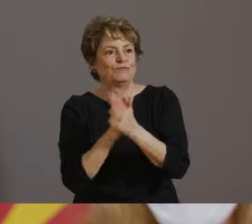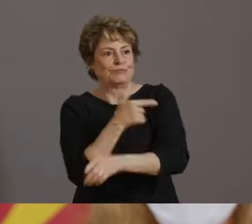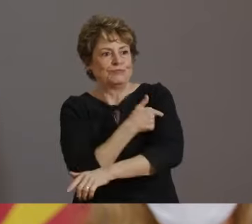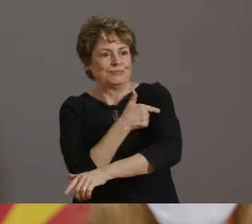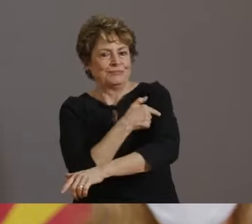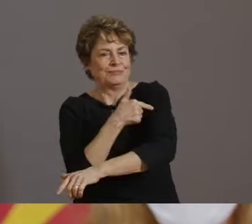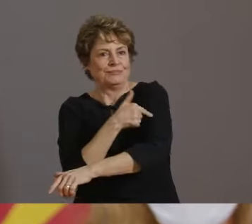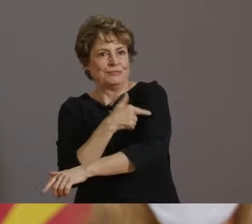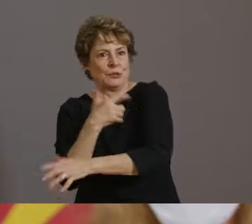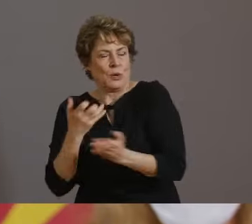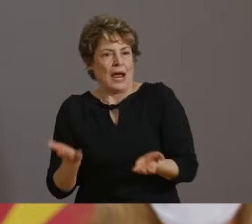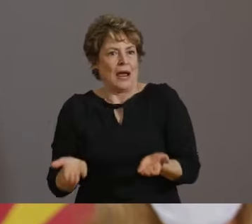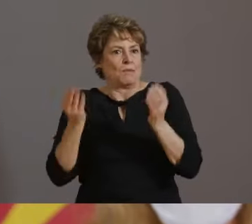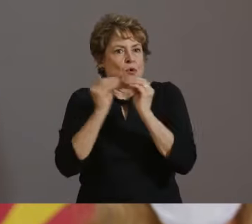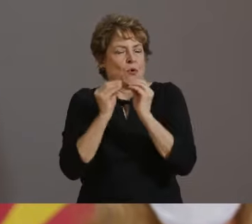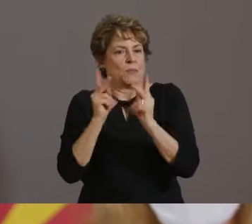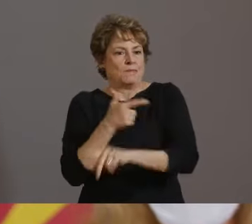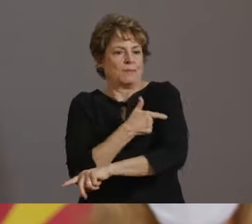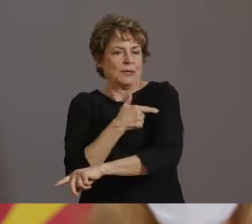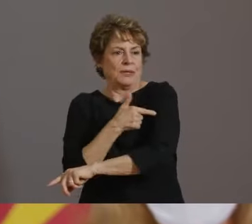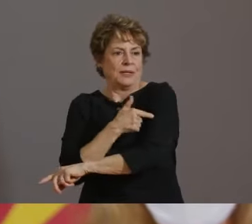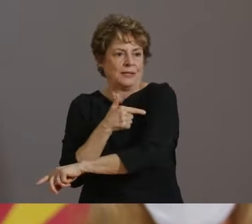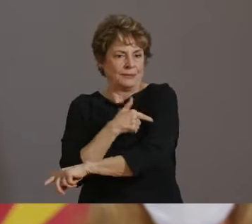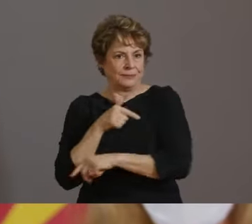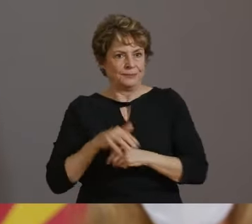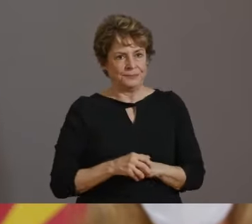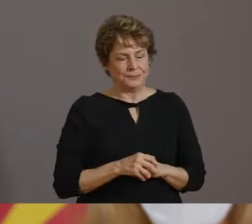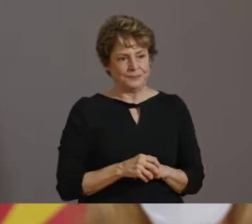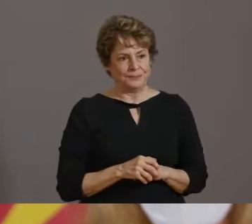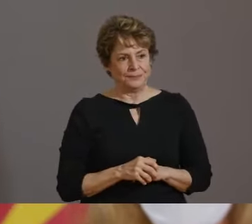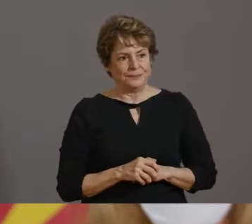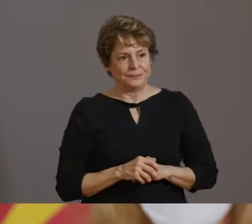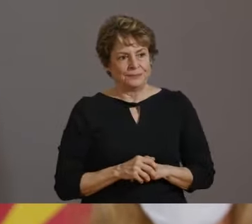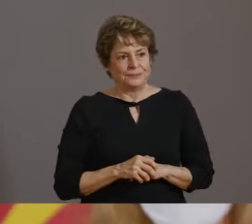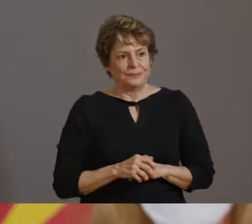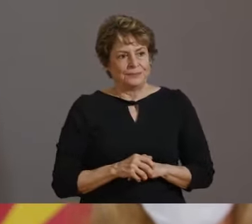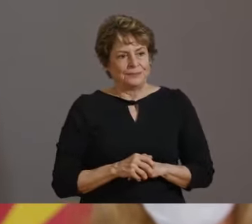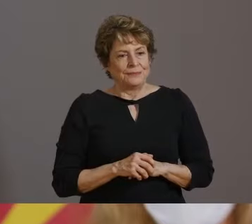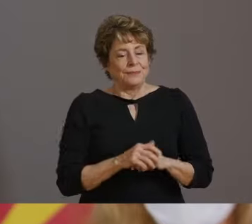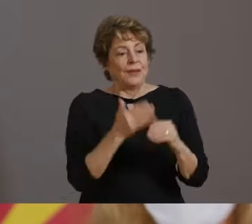IN MAKING THESE RESOURCES AVAILABLE TO AHCCCS MEMBERS AND FOR THE TREMENDOUS WORK BEING